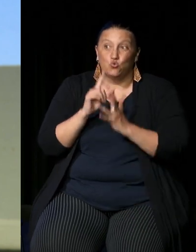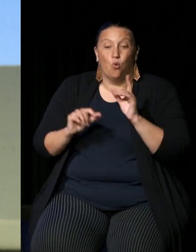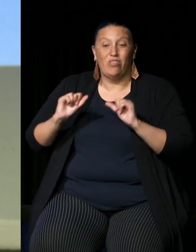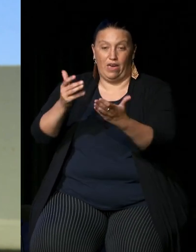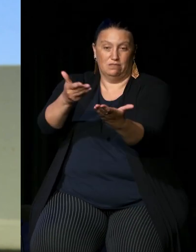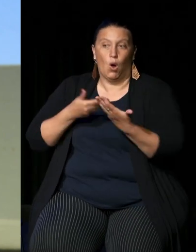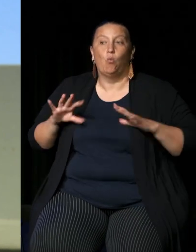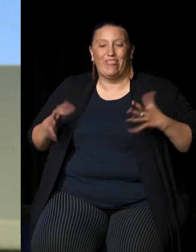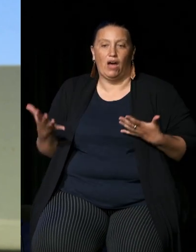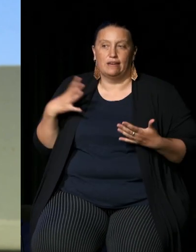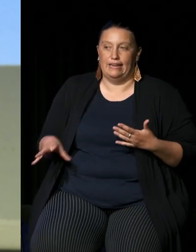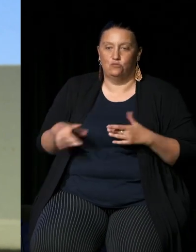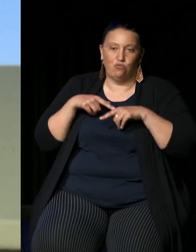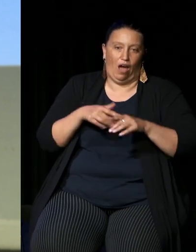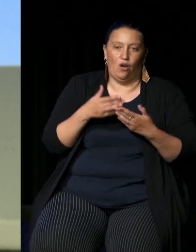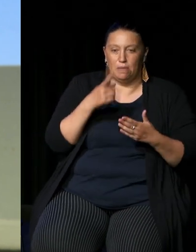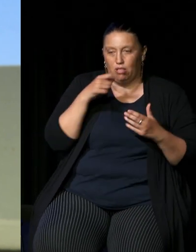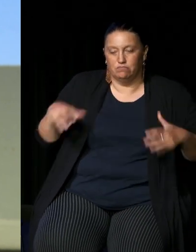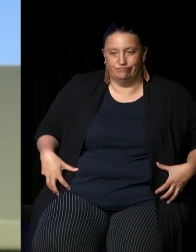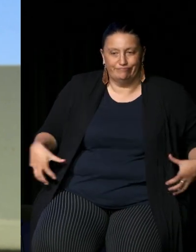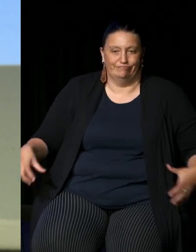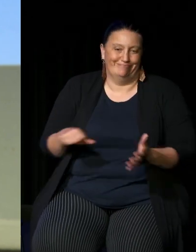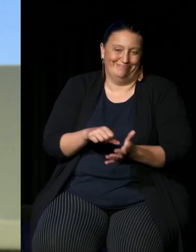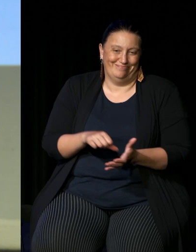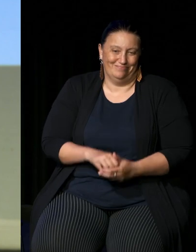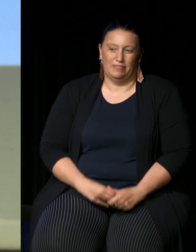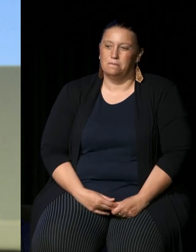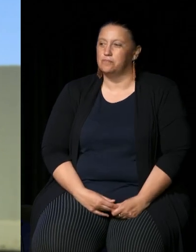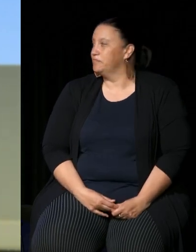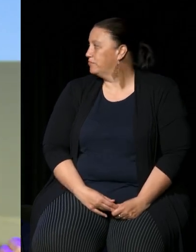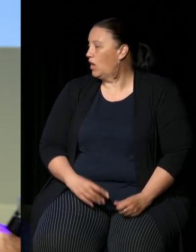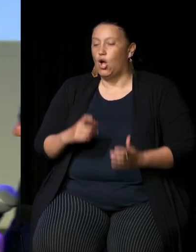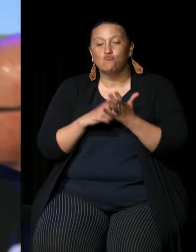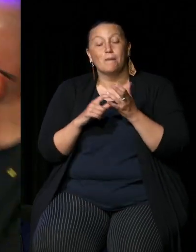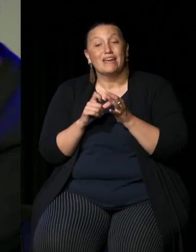that's for me where it will fit Robbie our level of government doesn't make laws but we implement